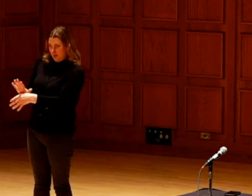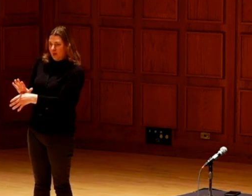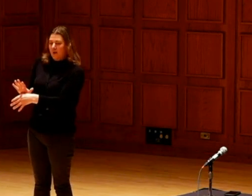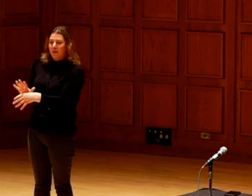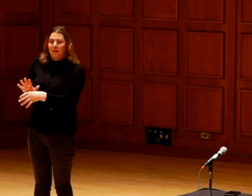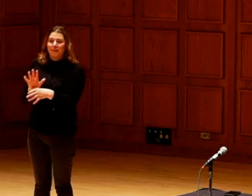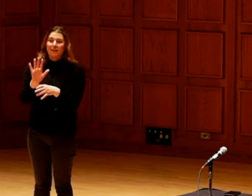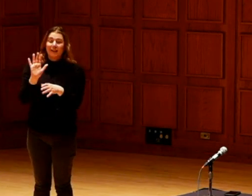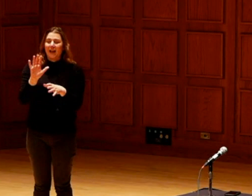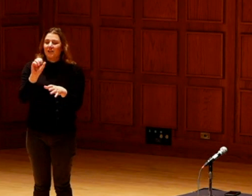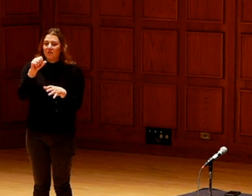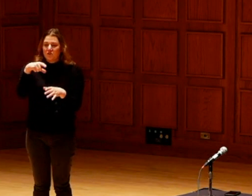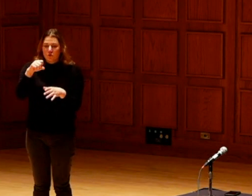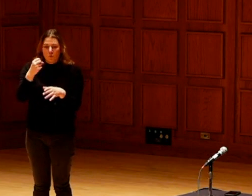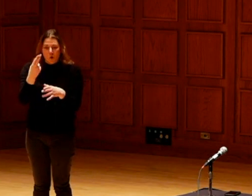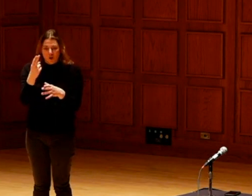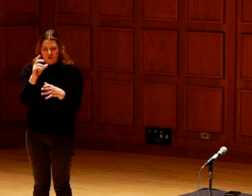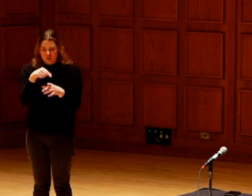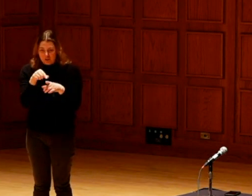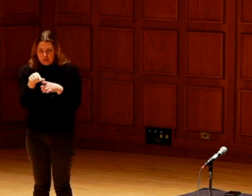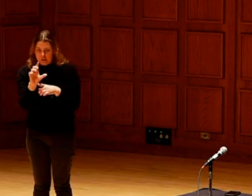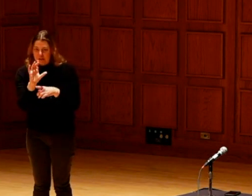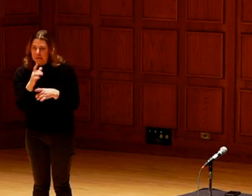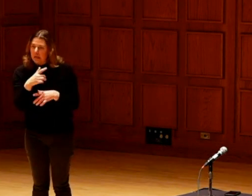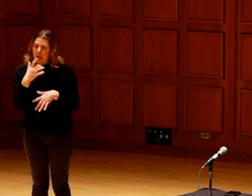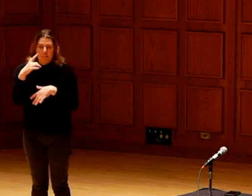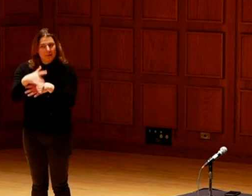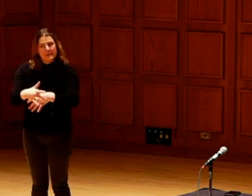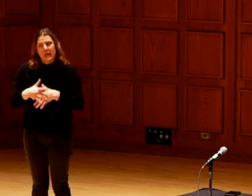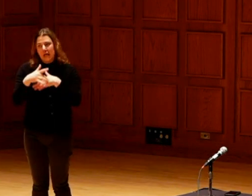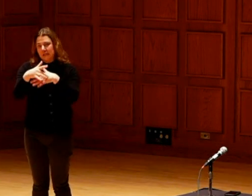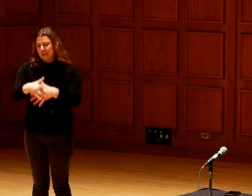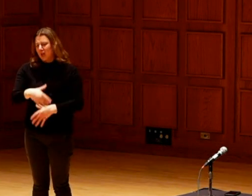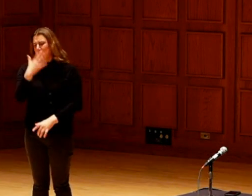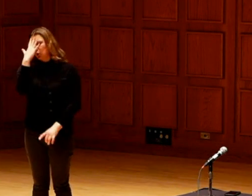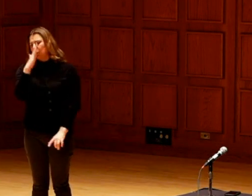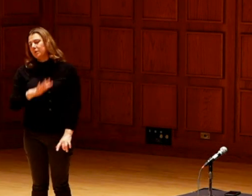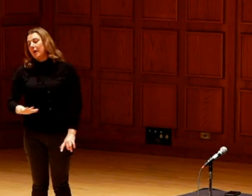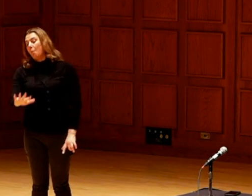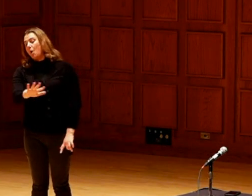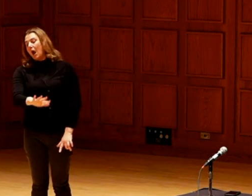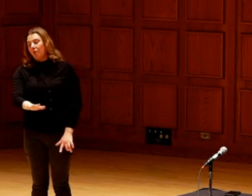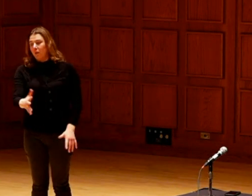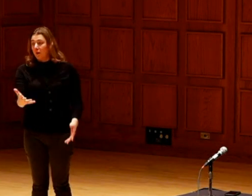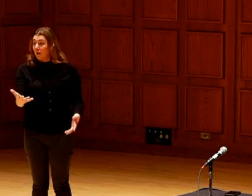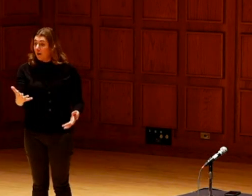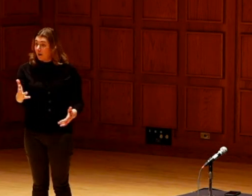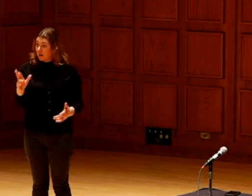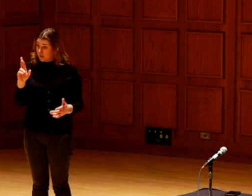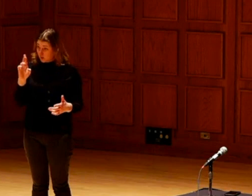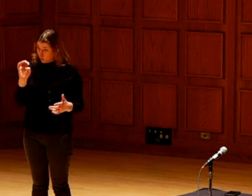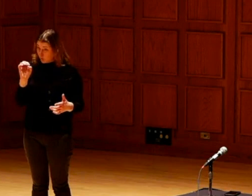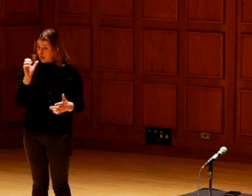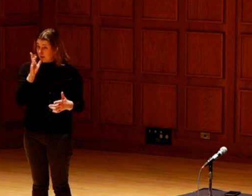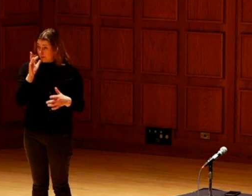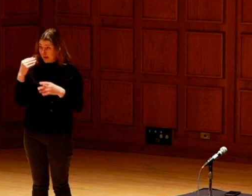She belongs to the tribe and people. The squash seed I was obsessed. I knew somewhere it was out there.